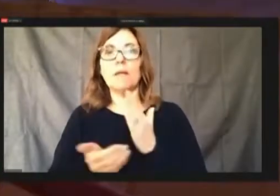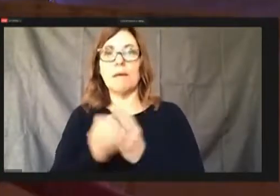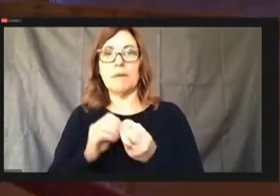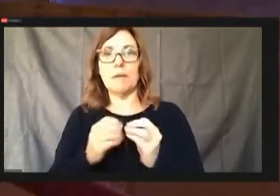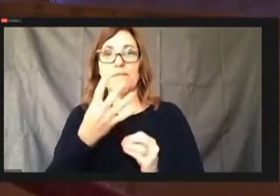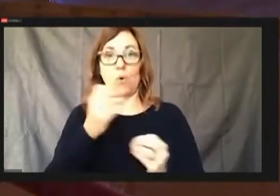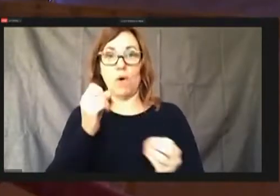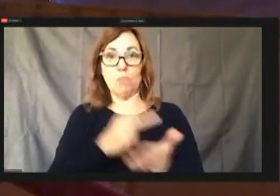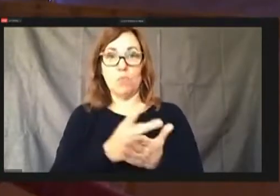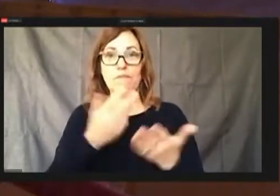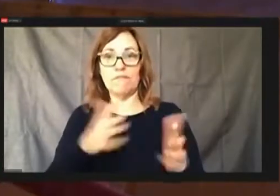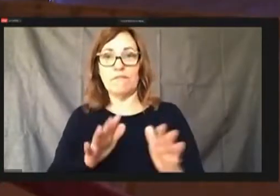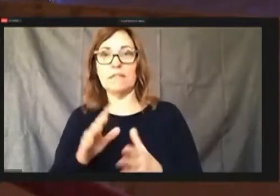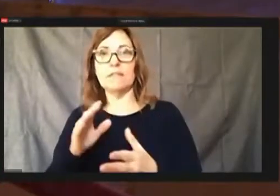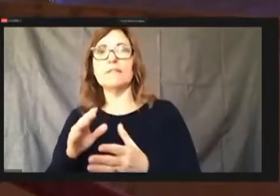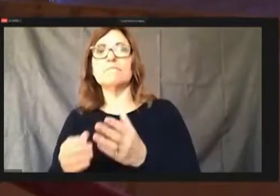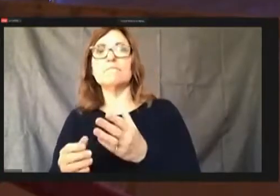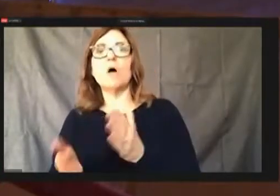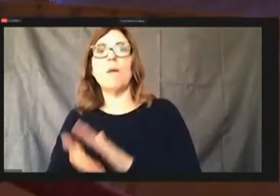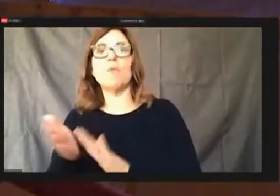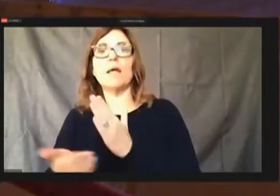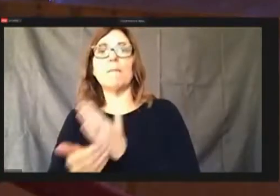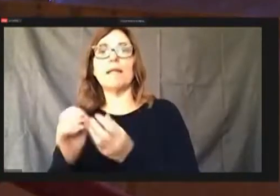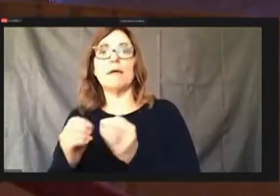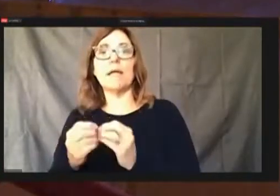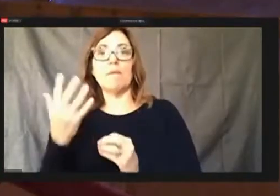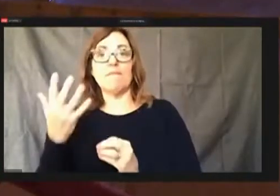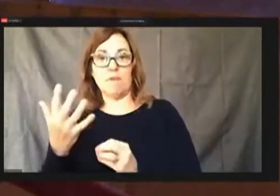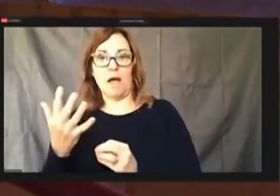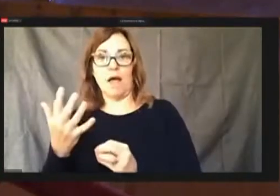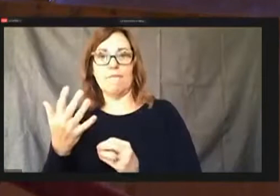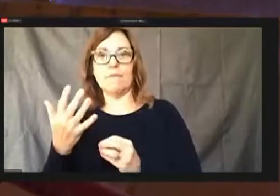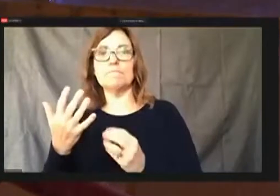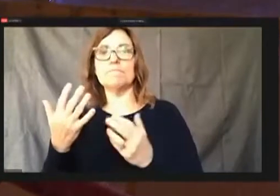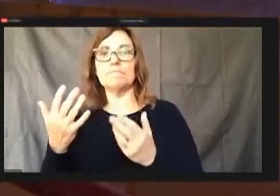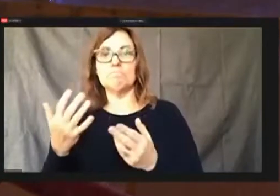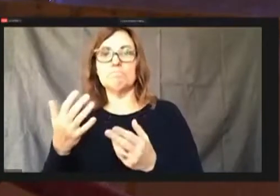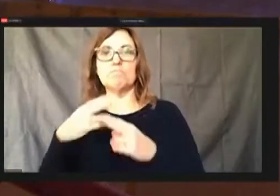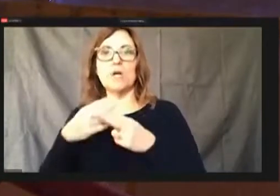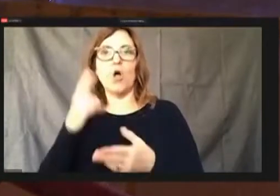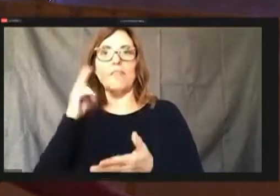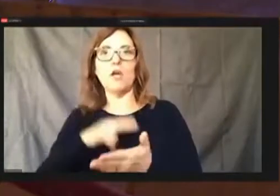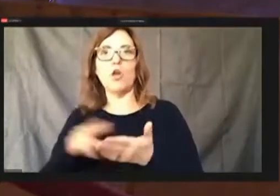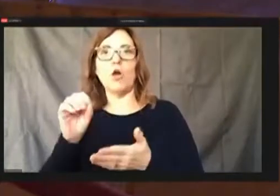Operating number five we call the clerk on the bus does a couple things that council